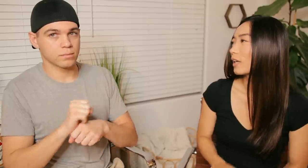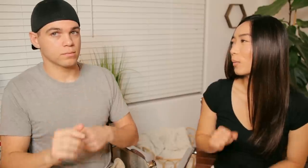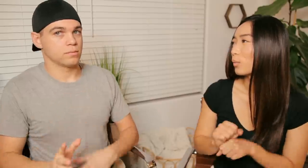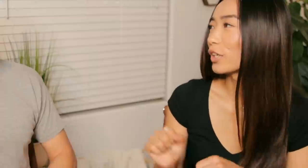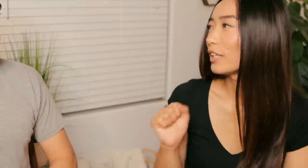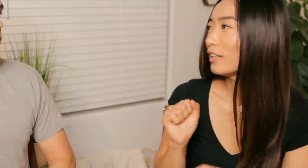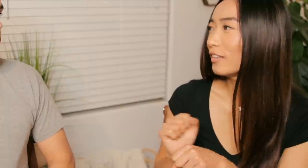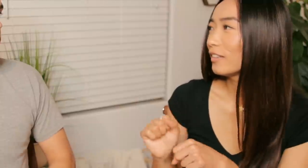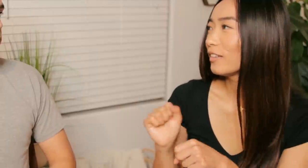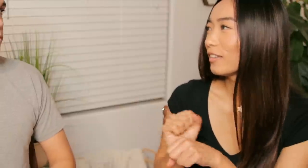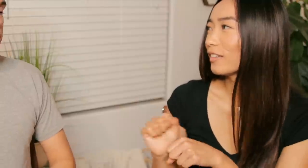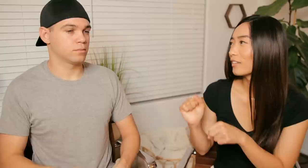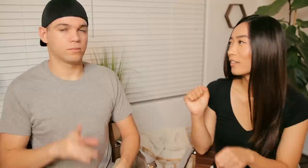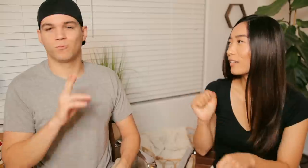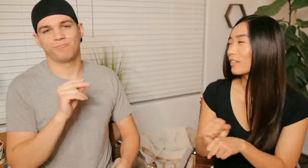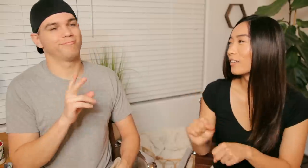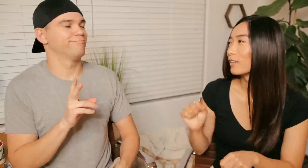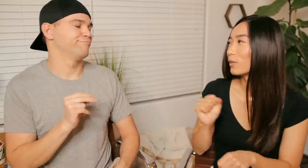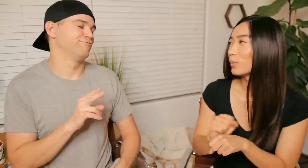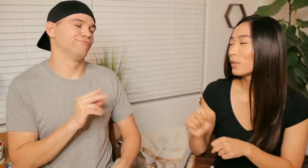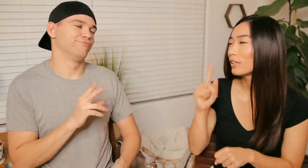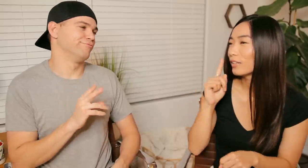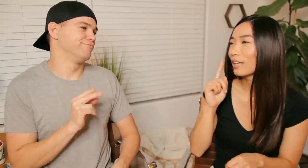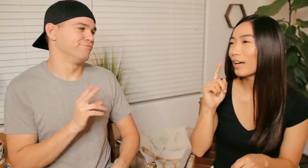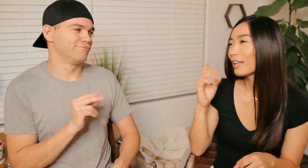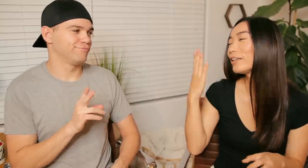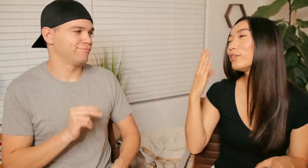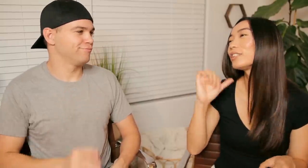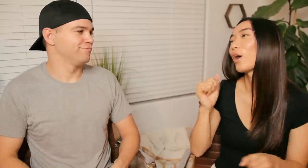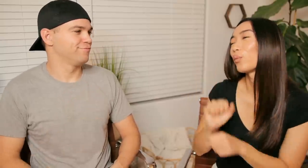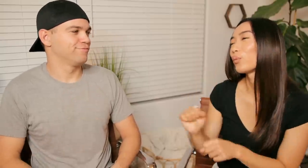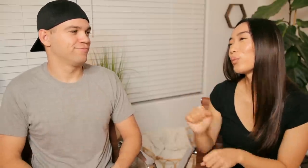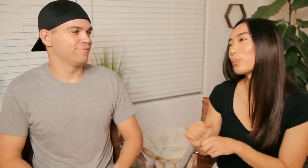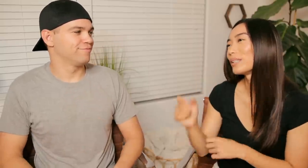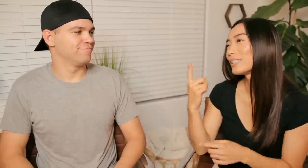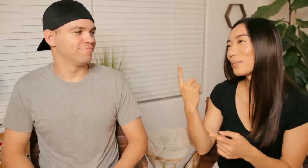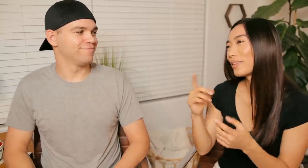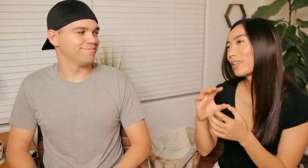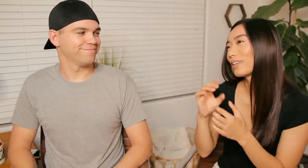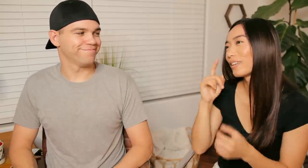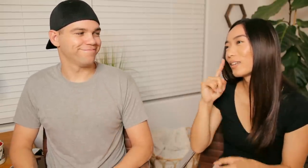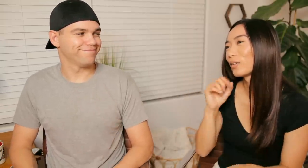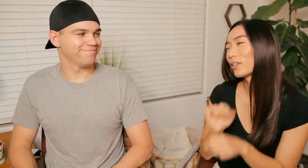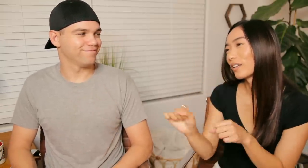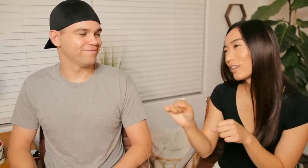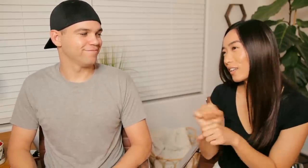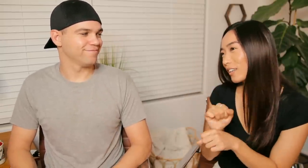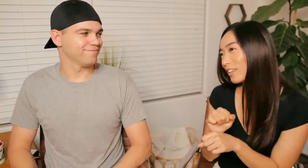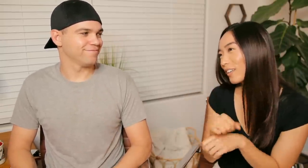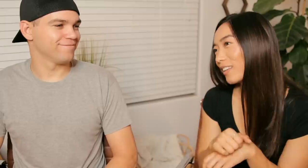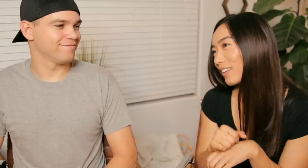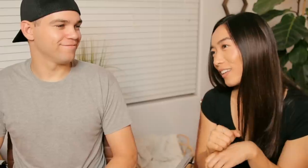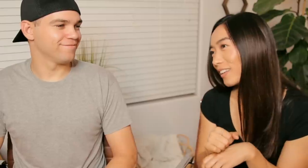E: I'm working? R: Nope i know it's not working but something